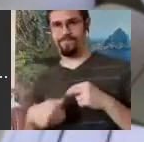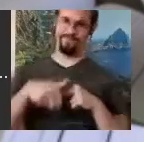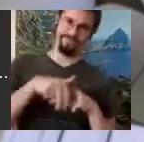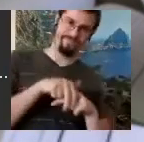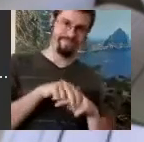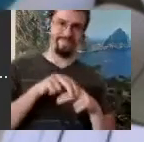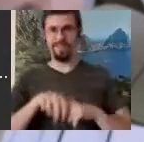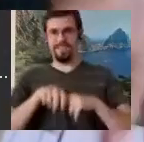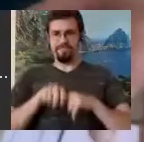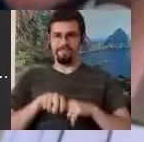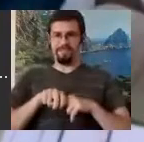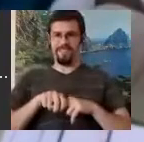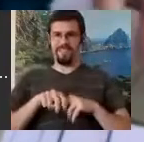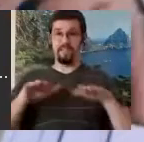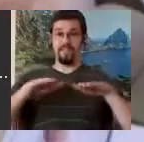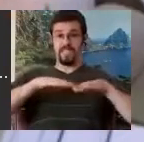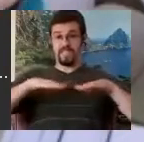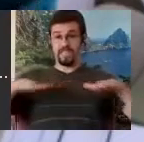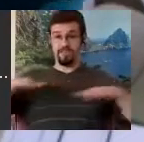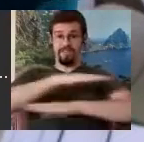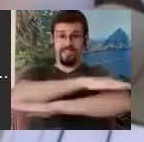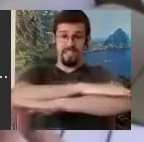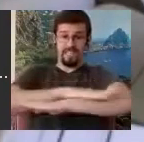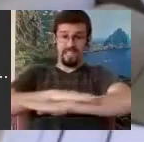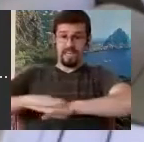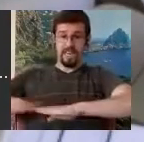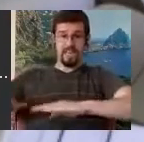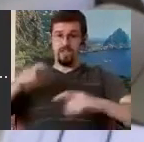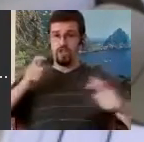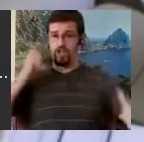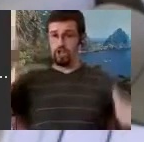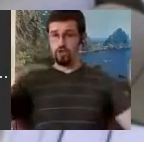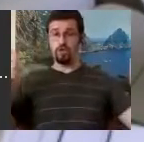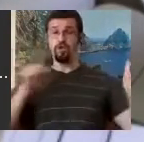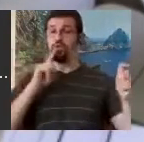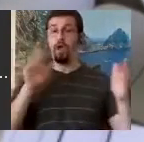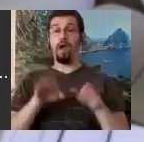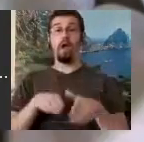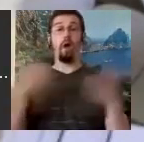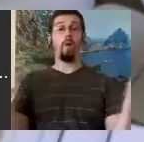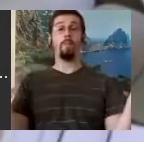this raked stage that was open to the air and everybody got all of their books out